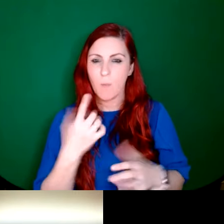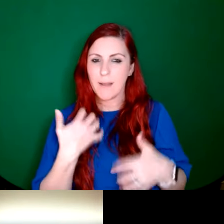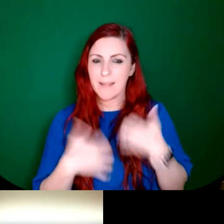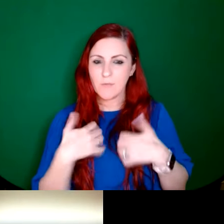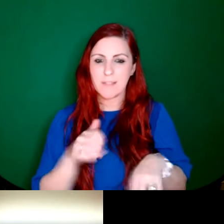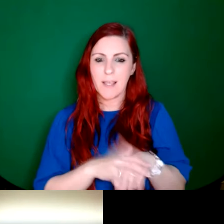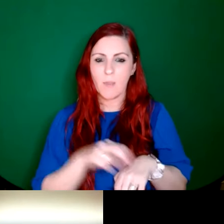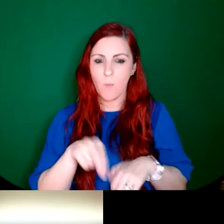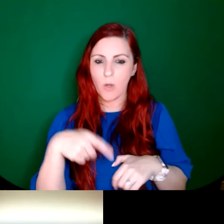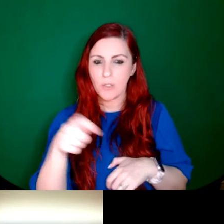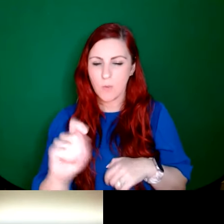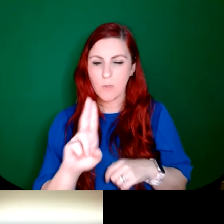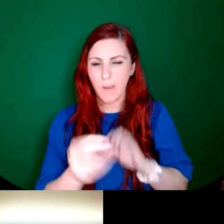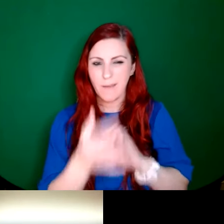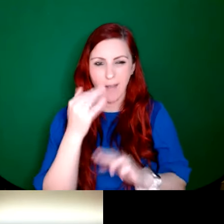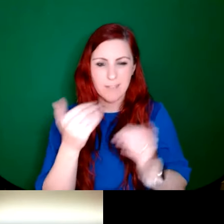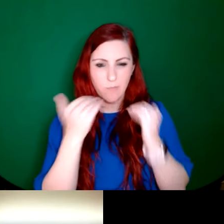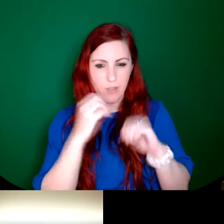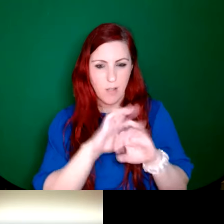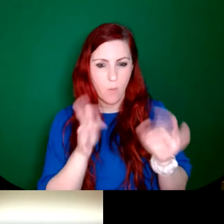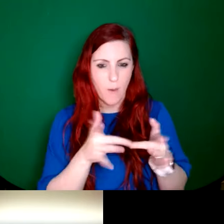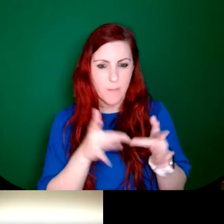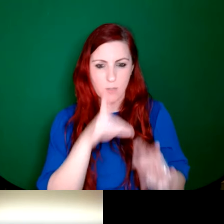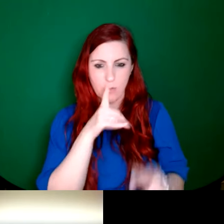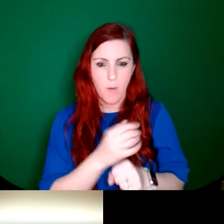will find information on our website about those. But I imagine they'll book up